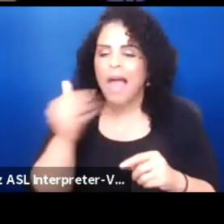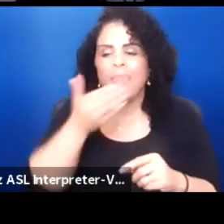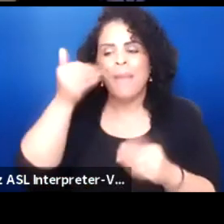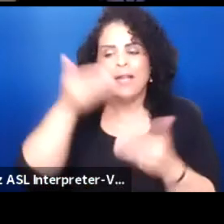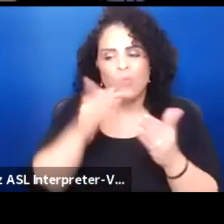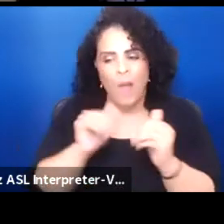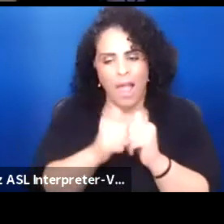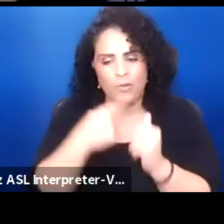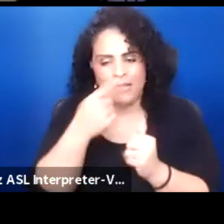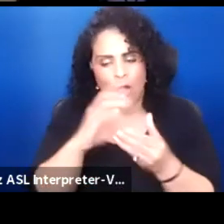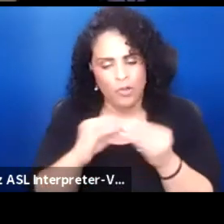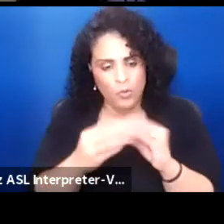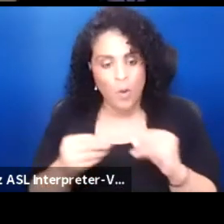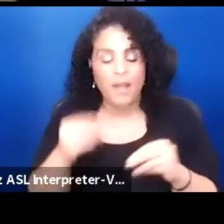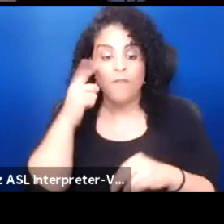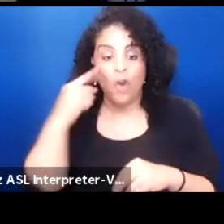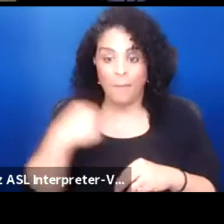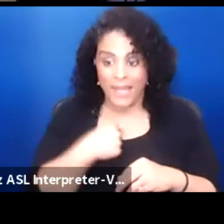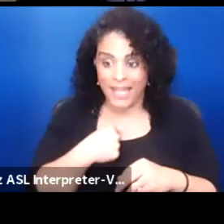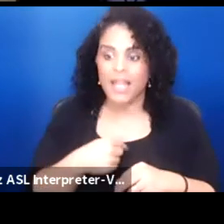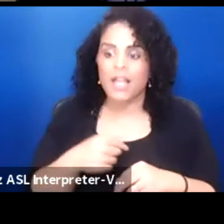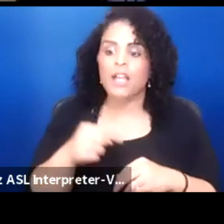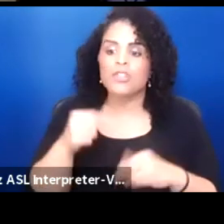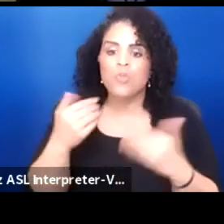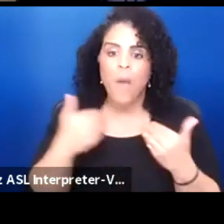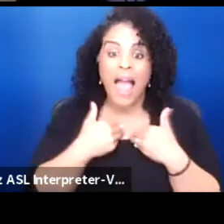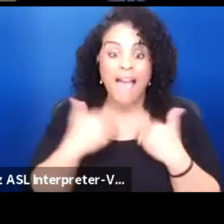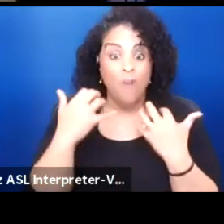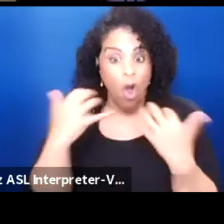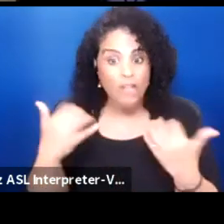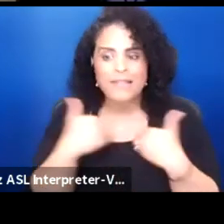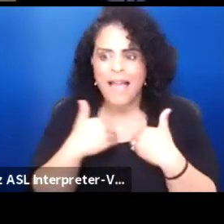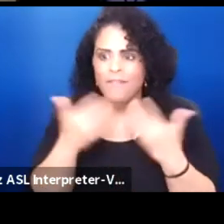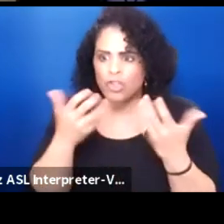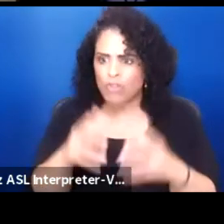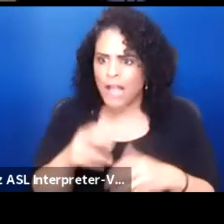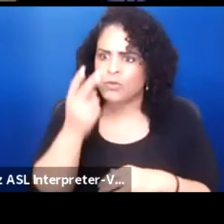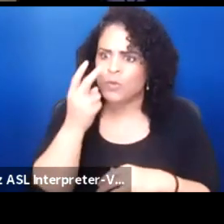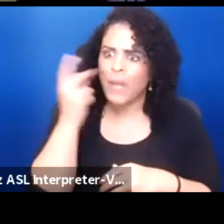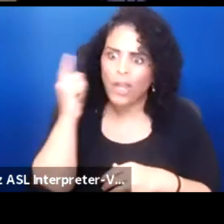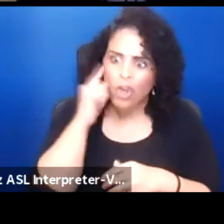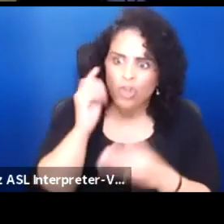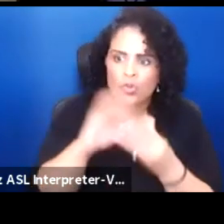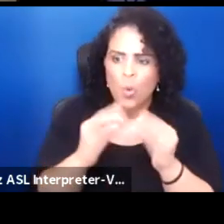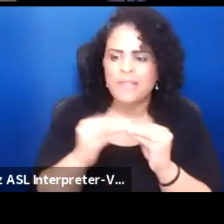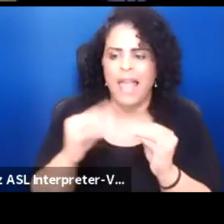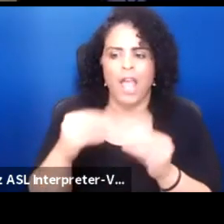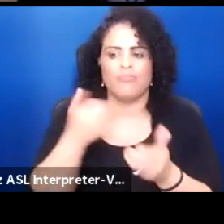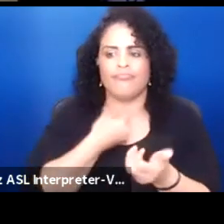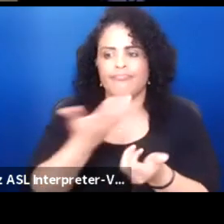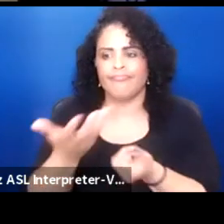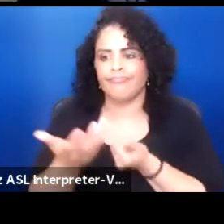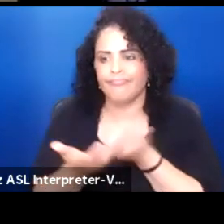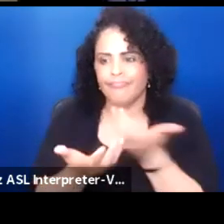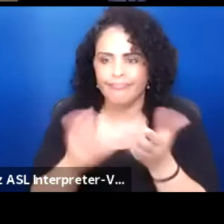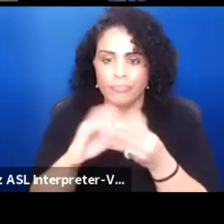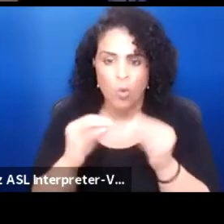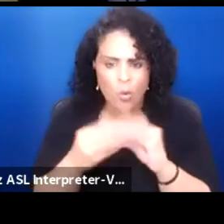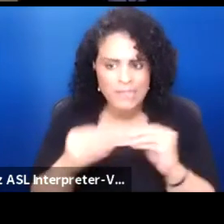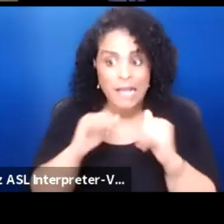So for me then, having the audience have a chance to hear stories and share stories. So how do you remove the barrier